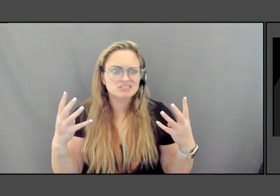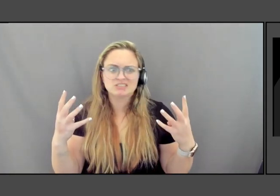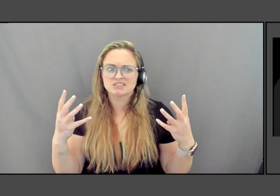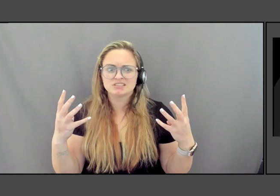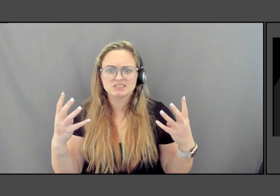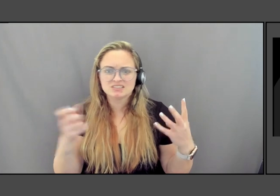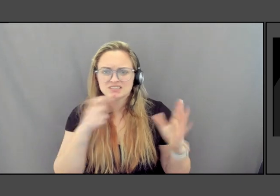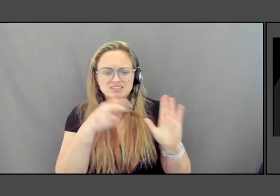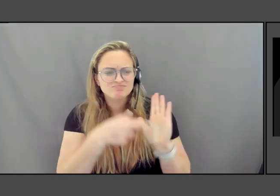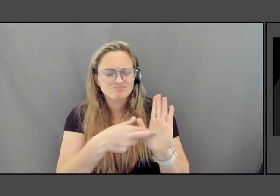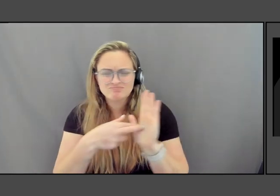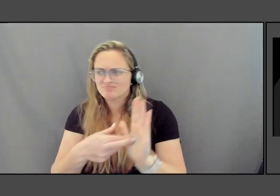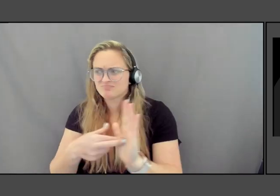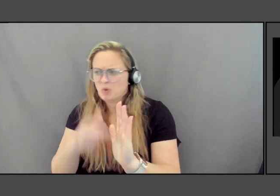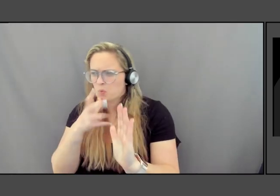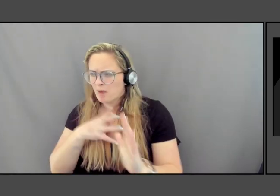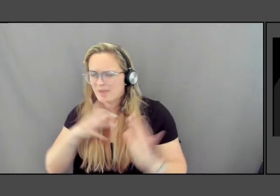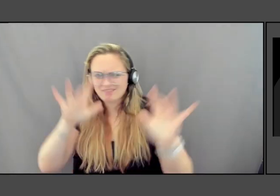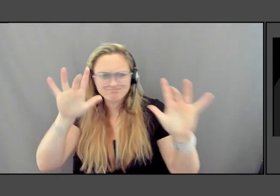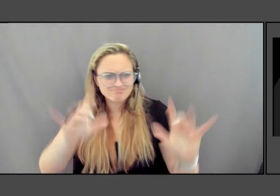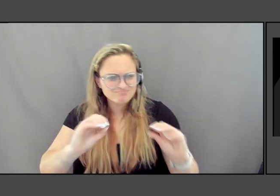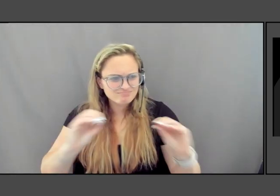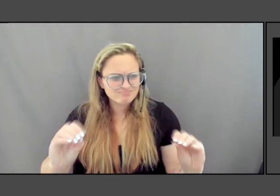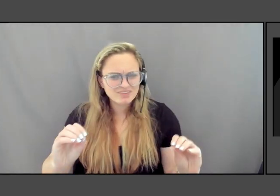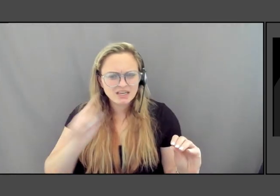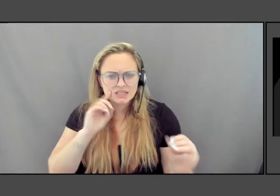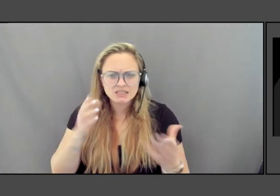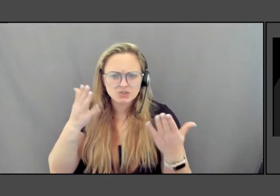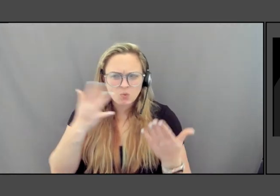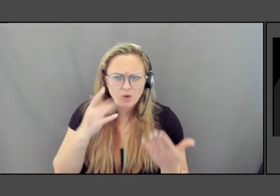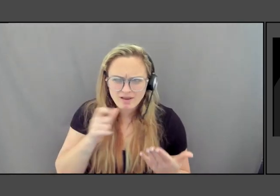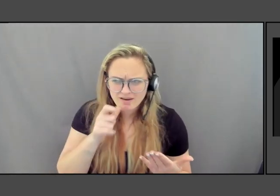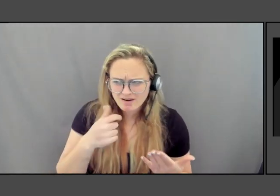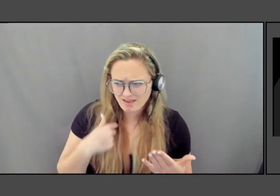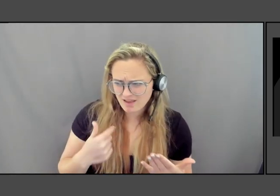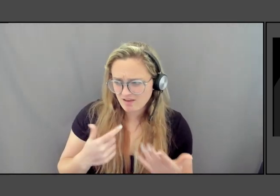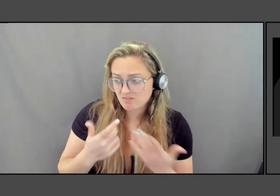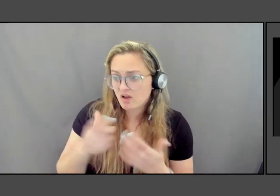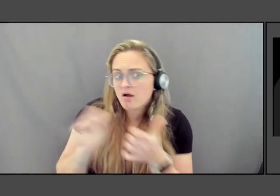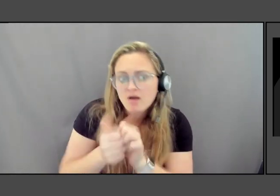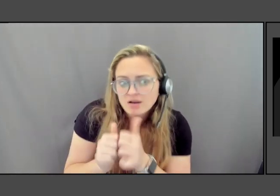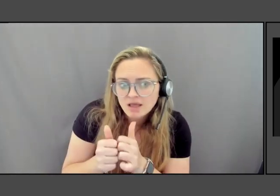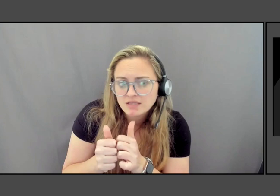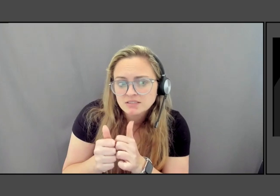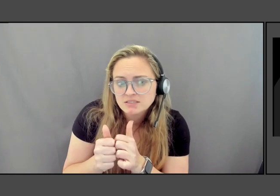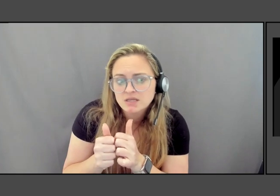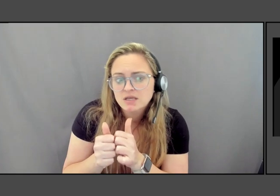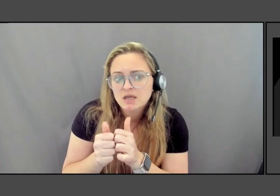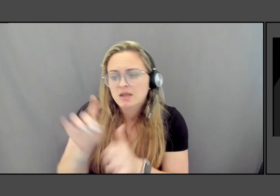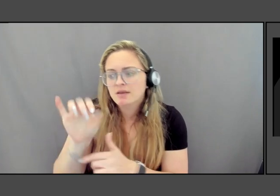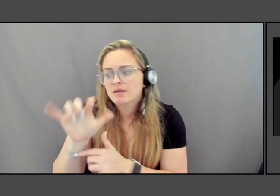I think I suggest it went from why can't we have a contest and have decals made so we could add new images.